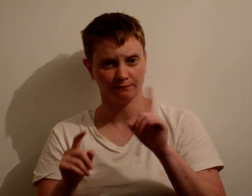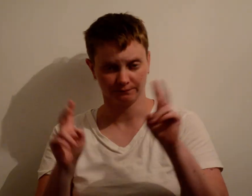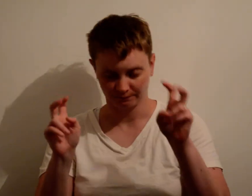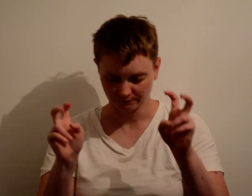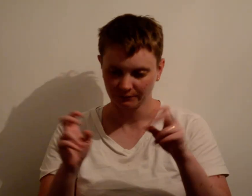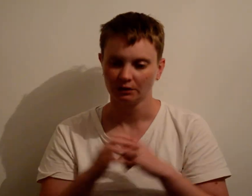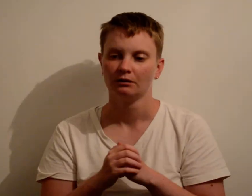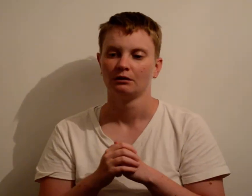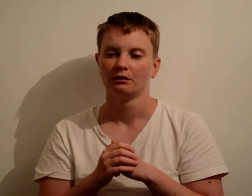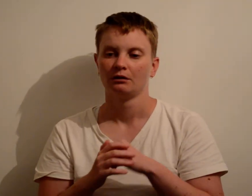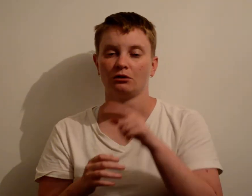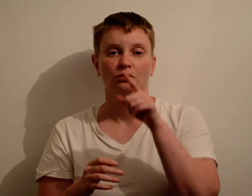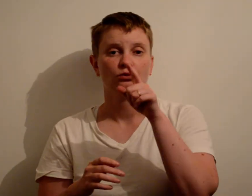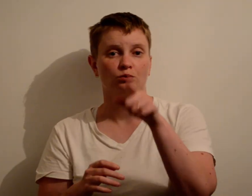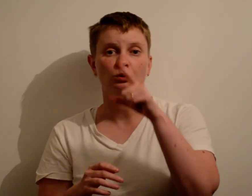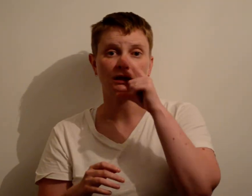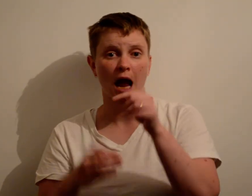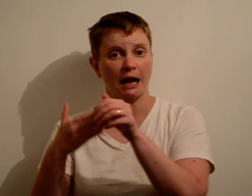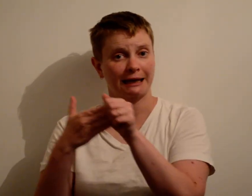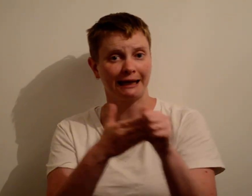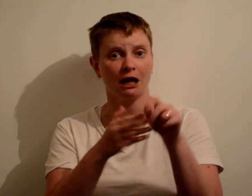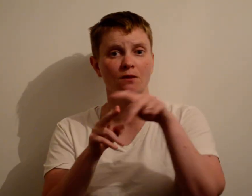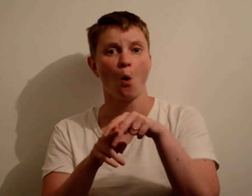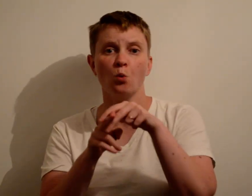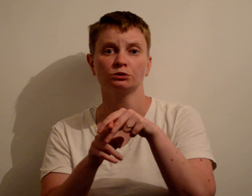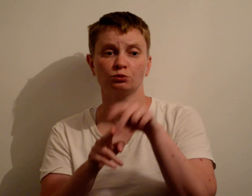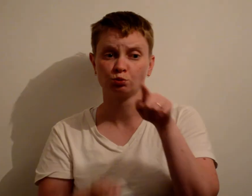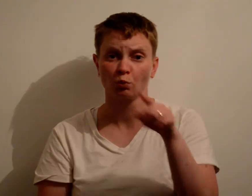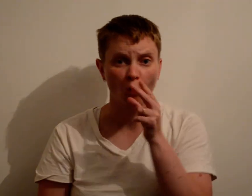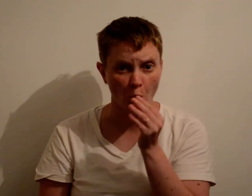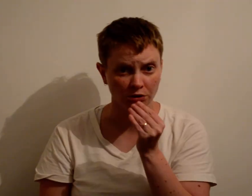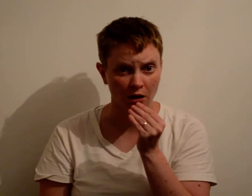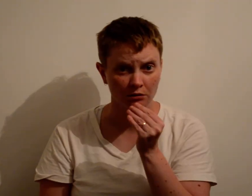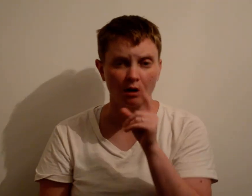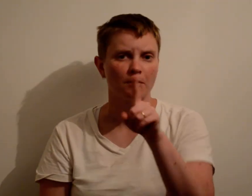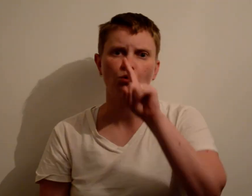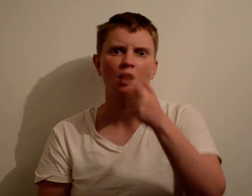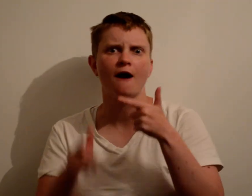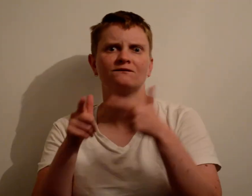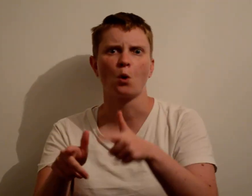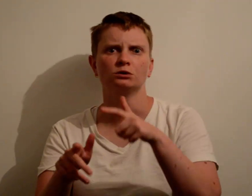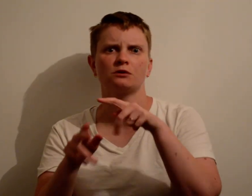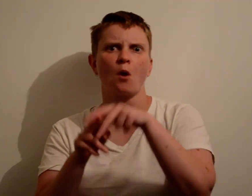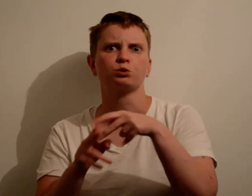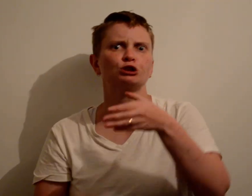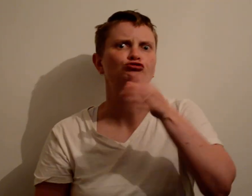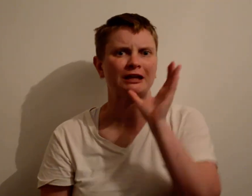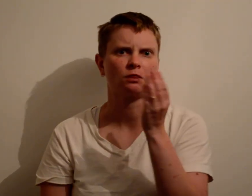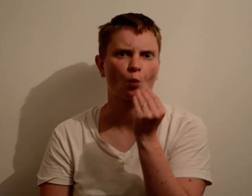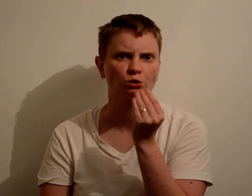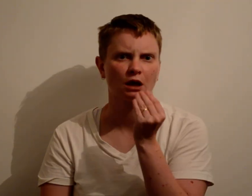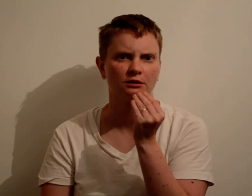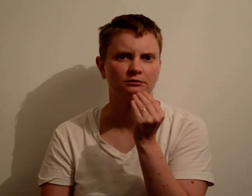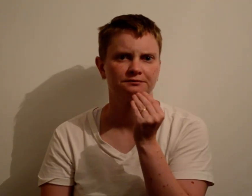The quote is, “You can lead the horse but you can’t force the horse to drink the water.”